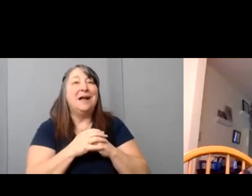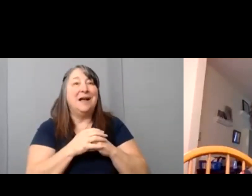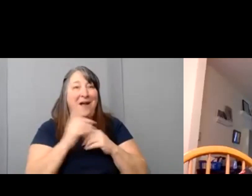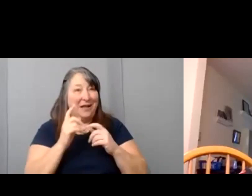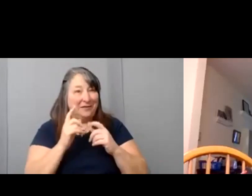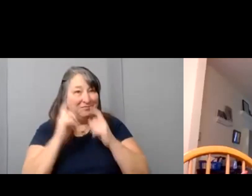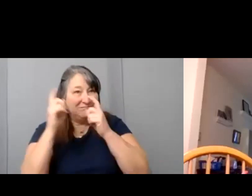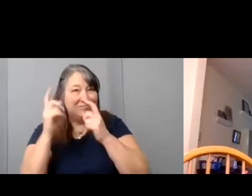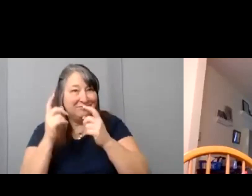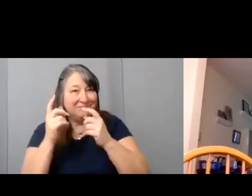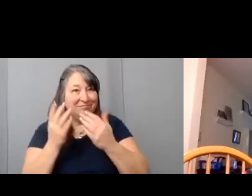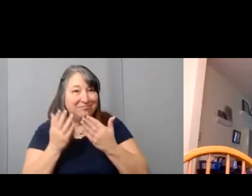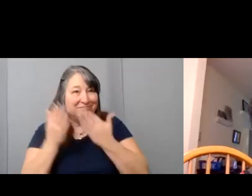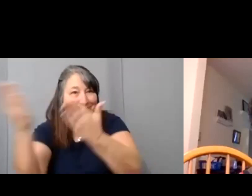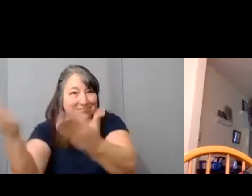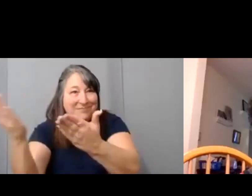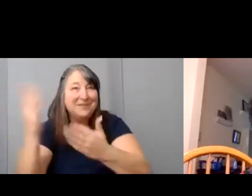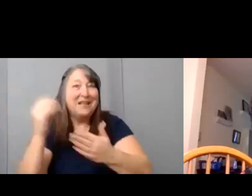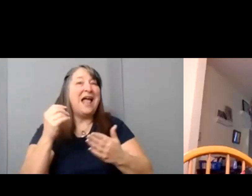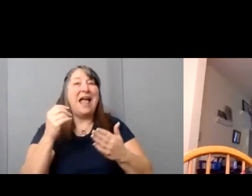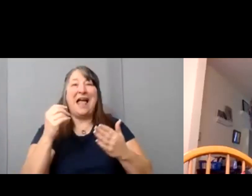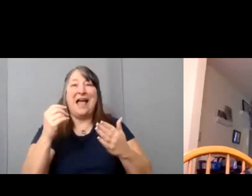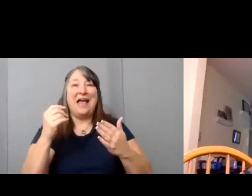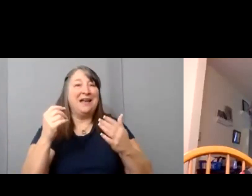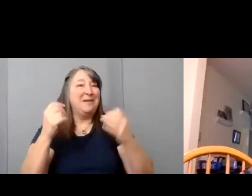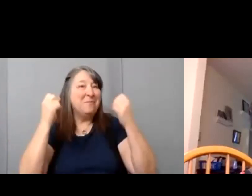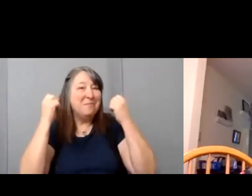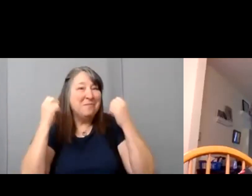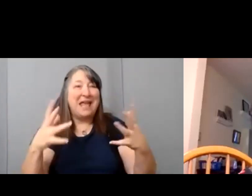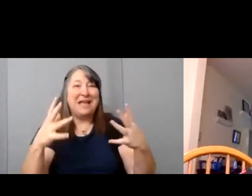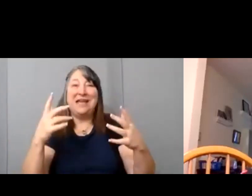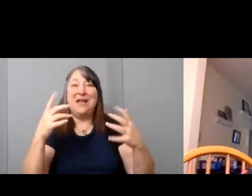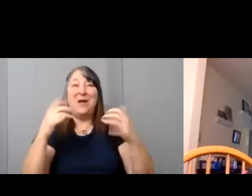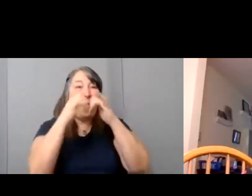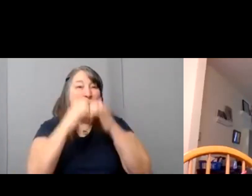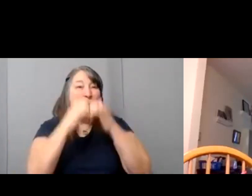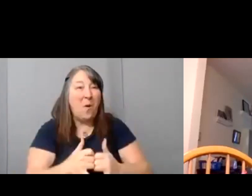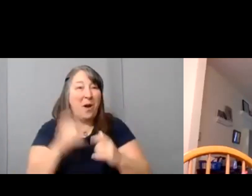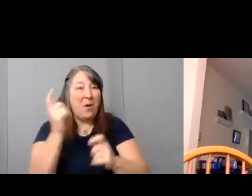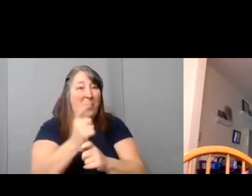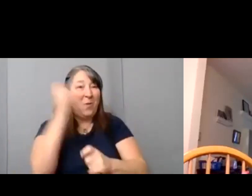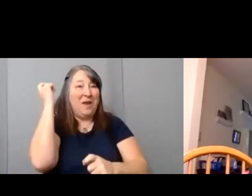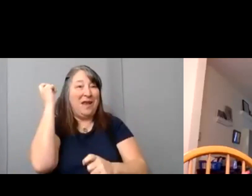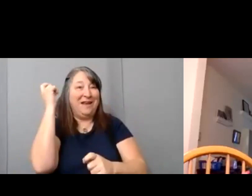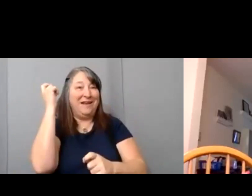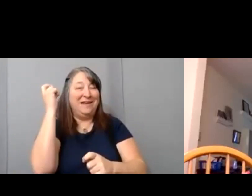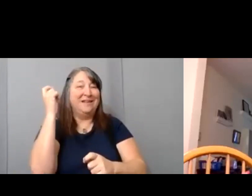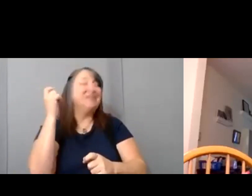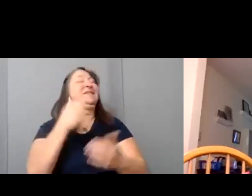has had many award-winning films. And so I think it's a great opportunity to learn. So I really encourage you again